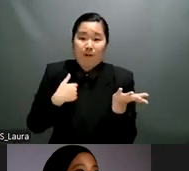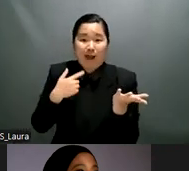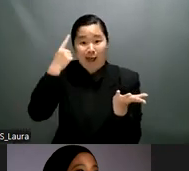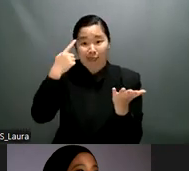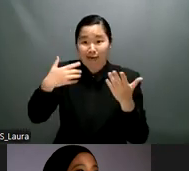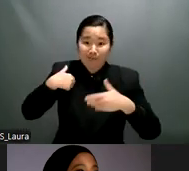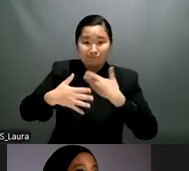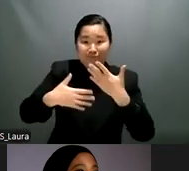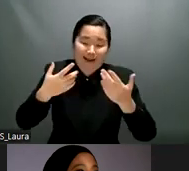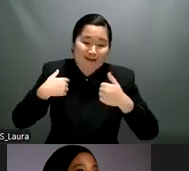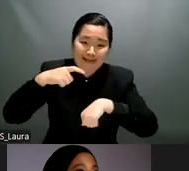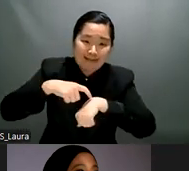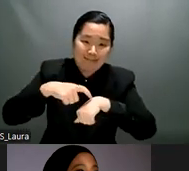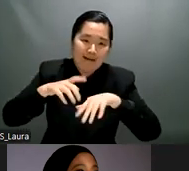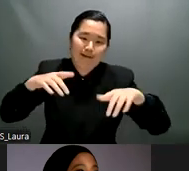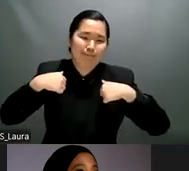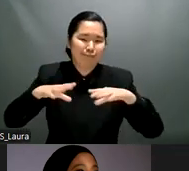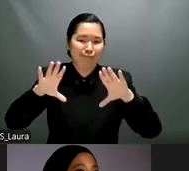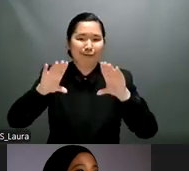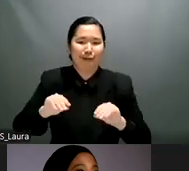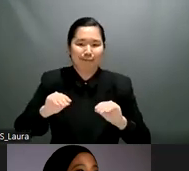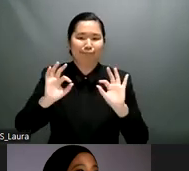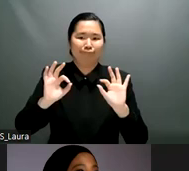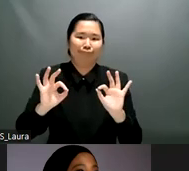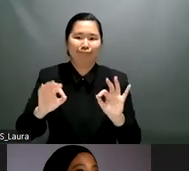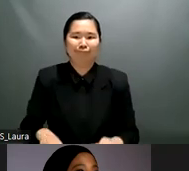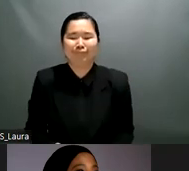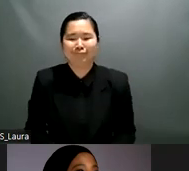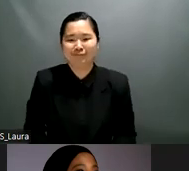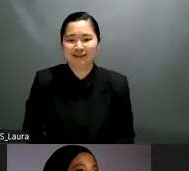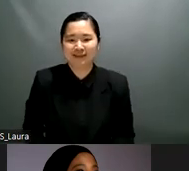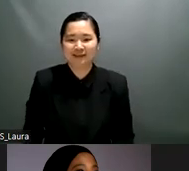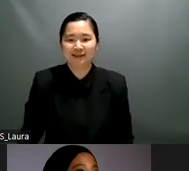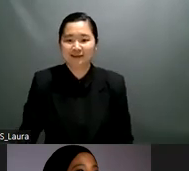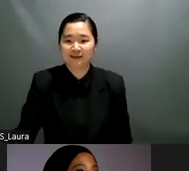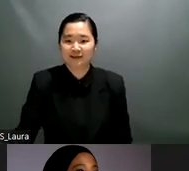i should say um so if there are any quick recommendations from each of the panelists